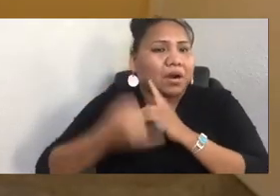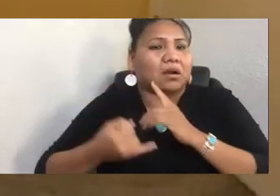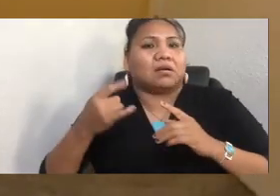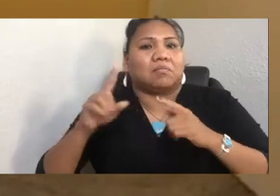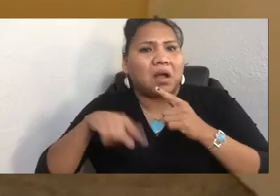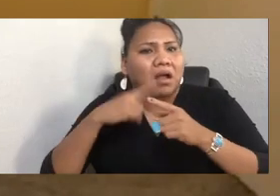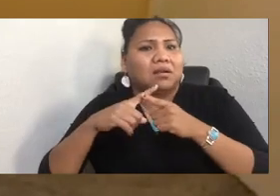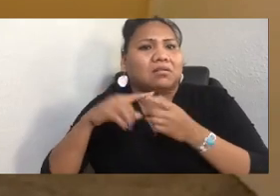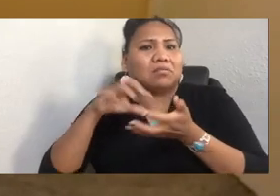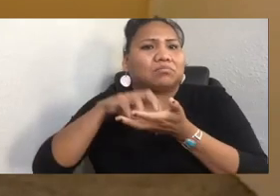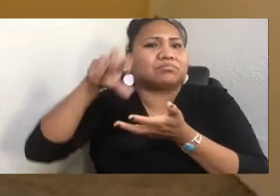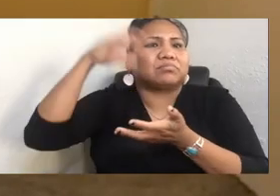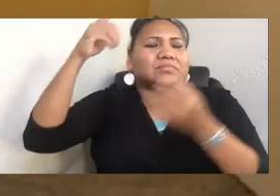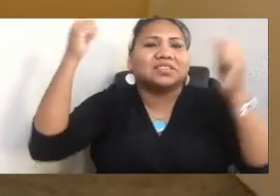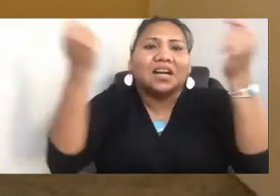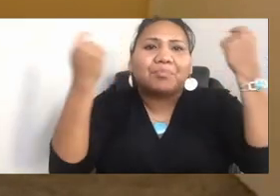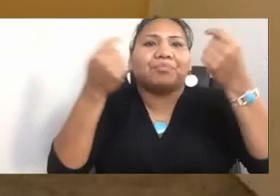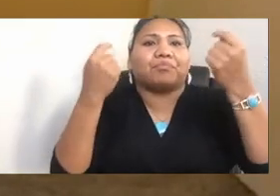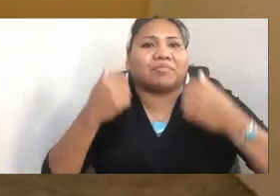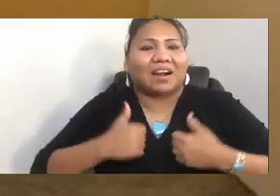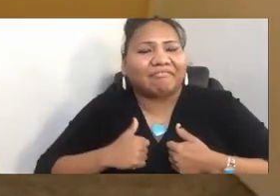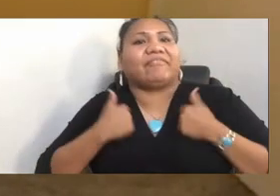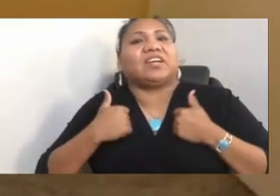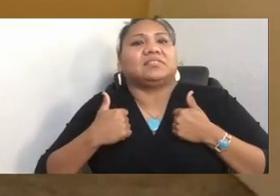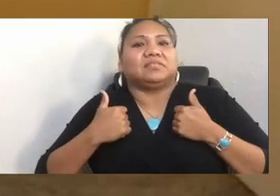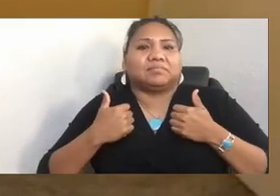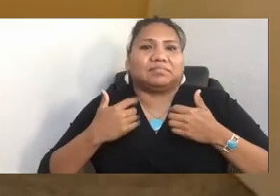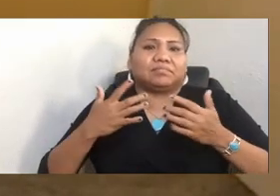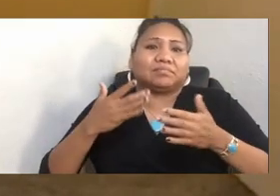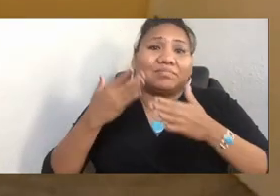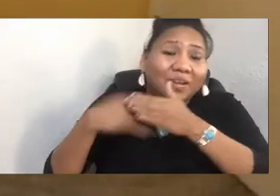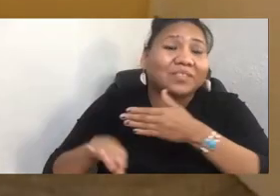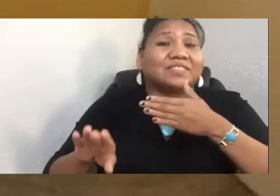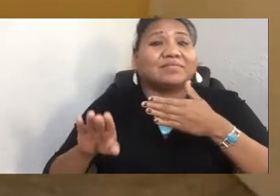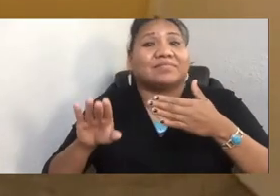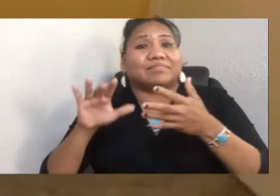care of our life ceremonies. So birth, marriage, and rites of passage.